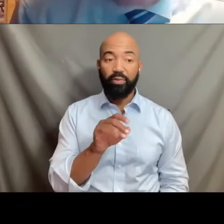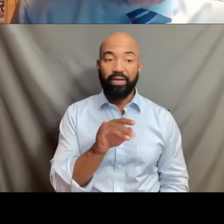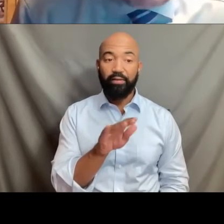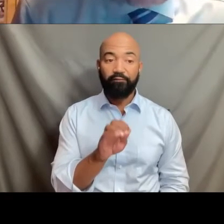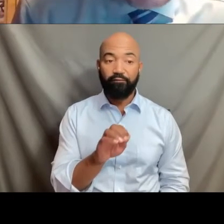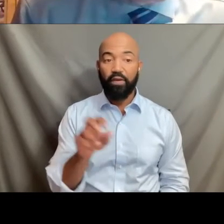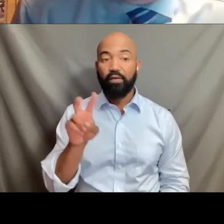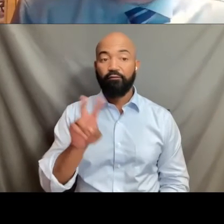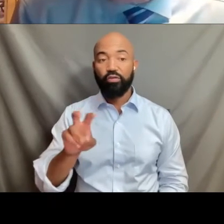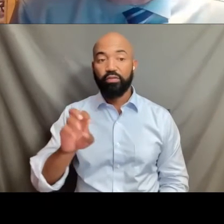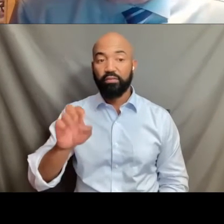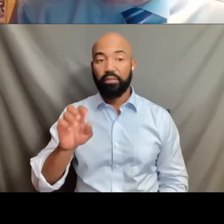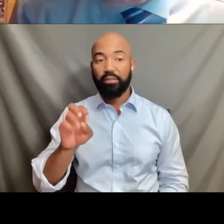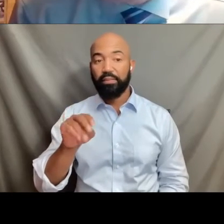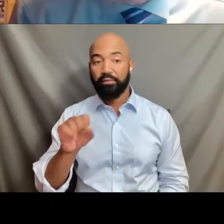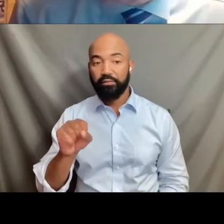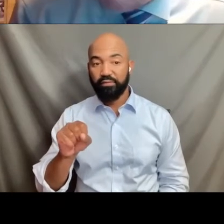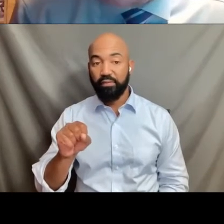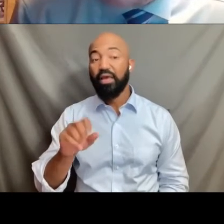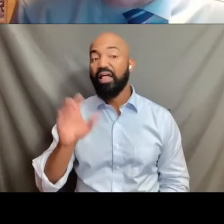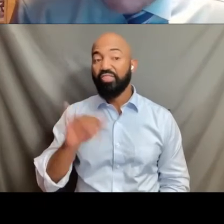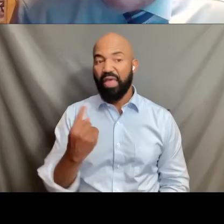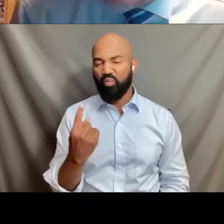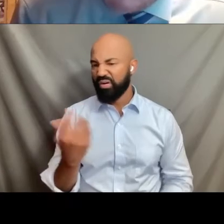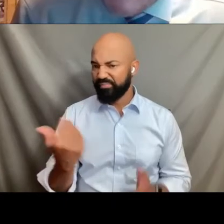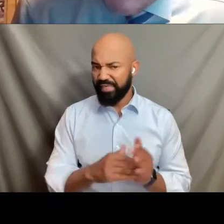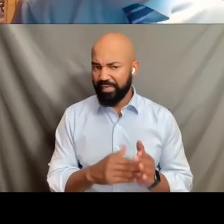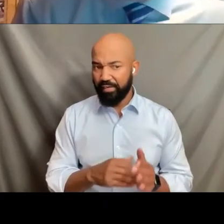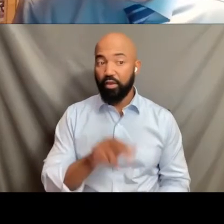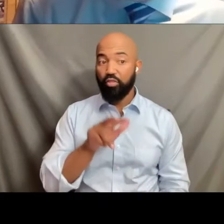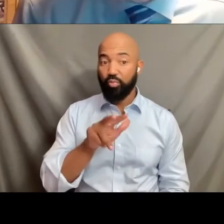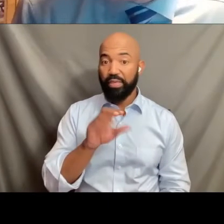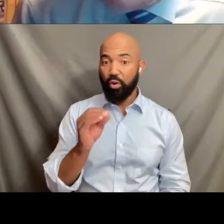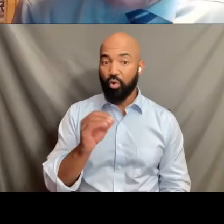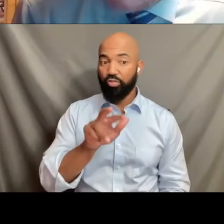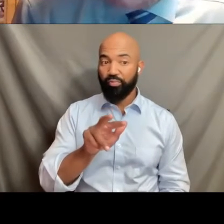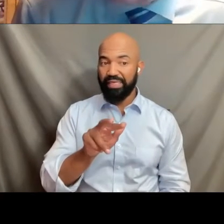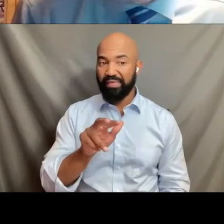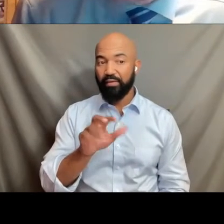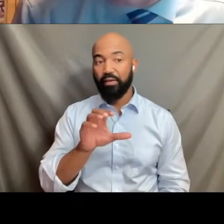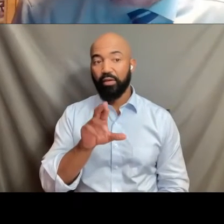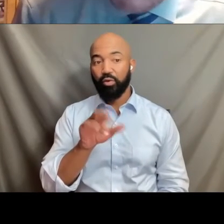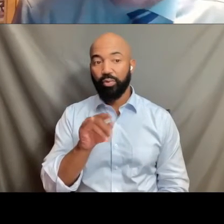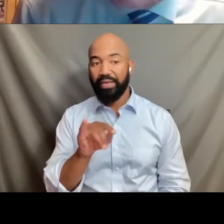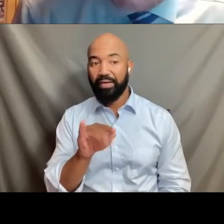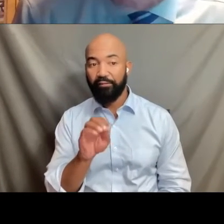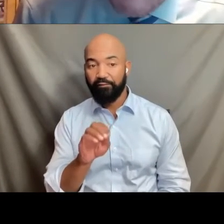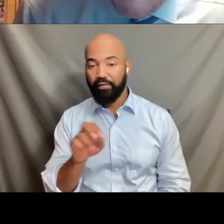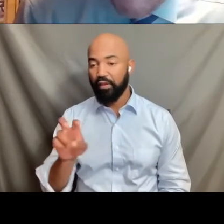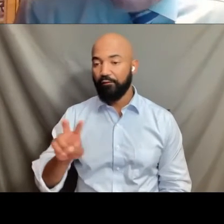303 Creative v. Elenis because you should watch this case. It will probably be decided again in June of next year.